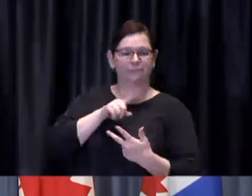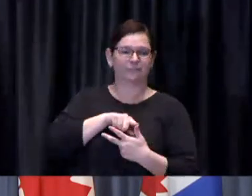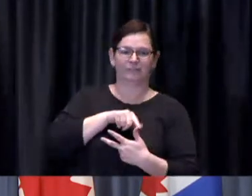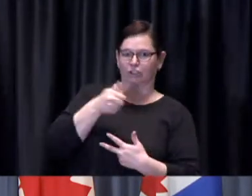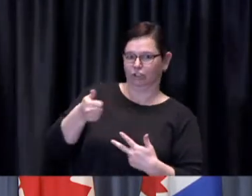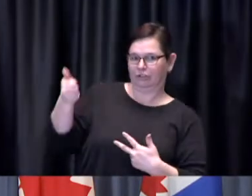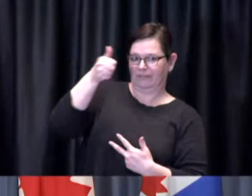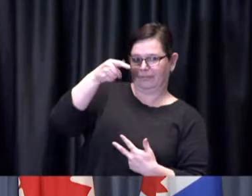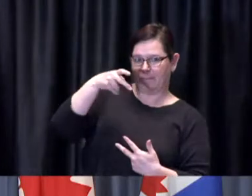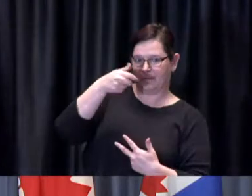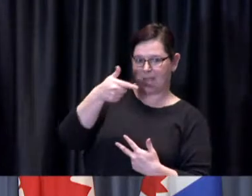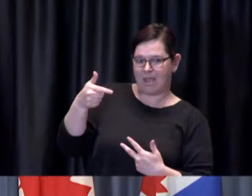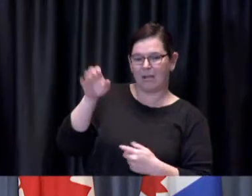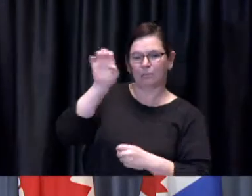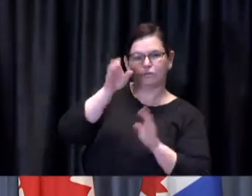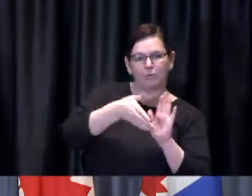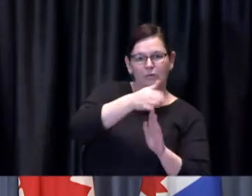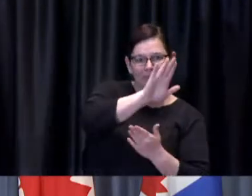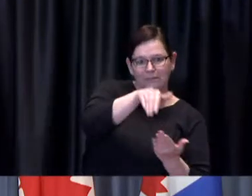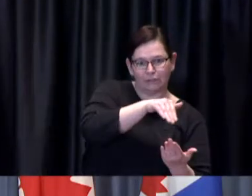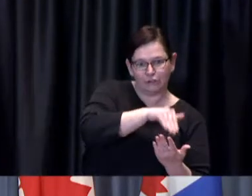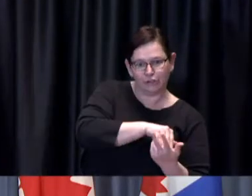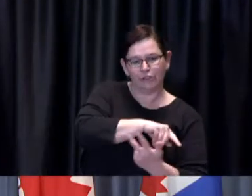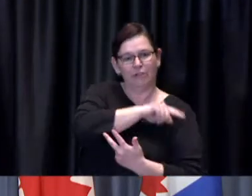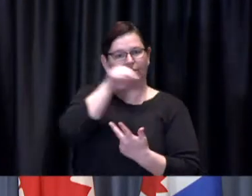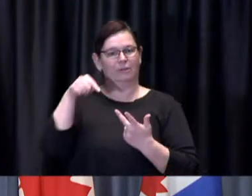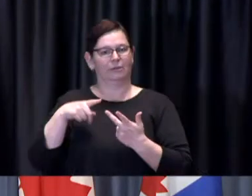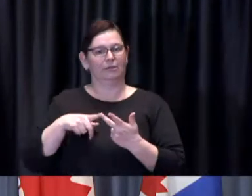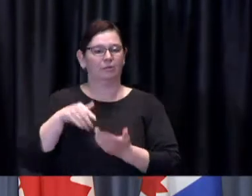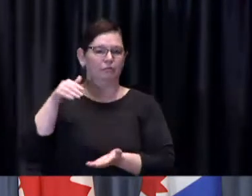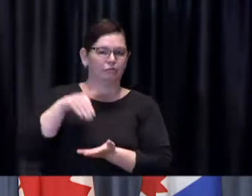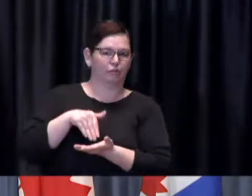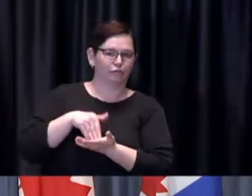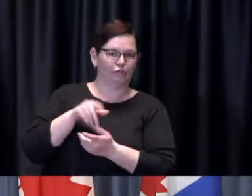Matthew Pegg and Toronto's Medical Officer of Health Dr. Eileen de Villa. Mayor Tory.